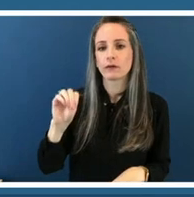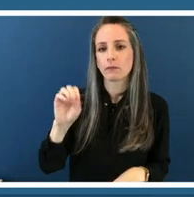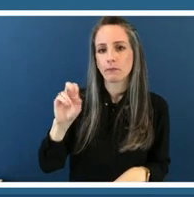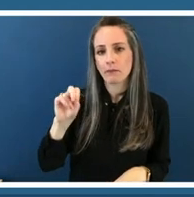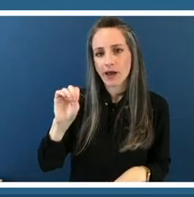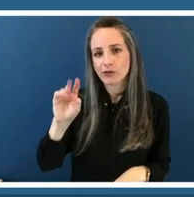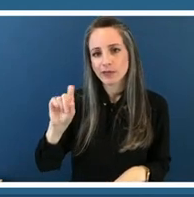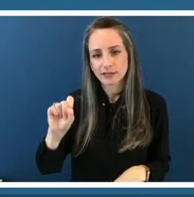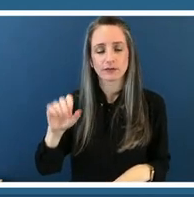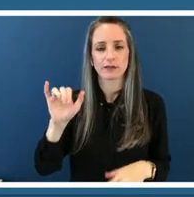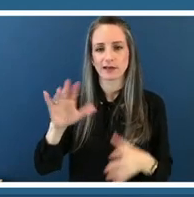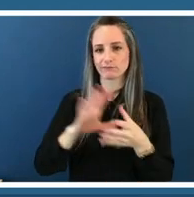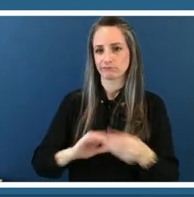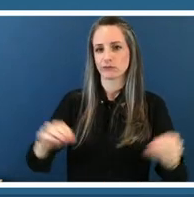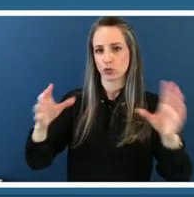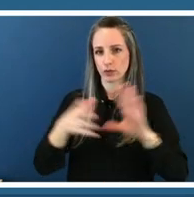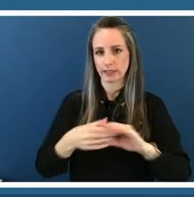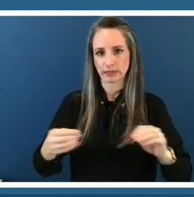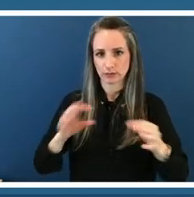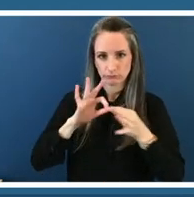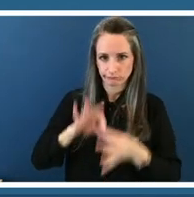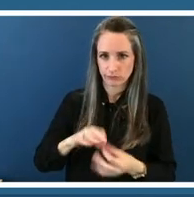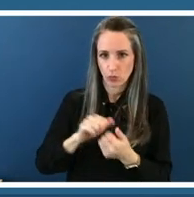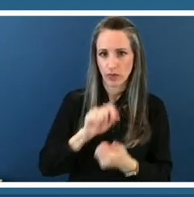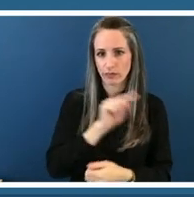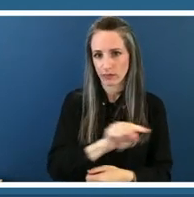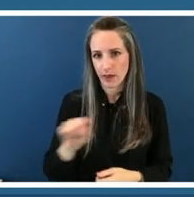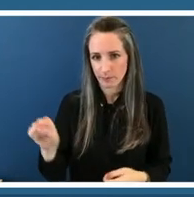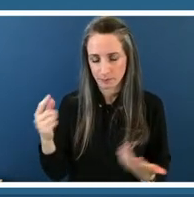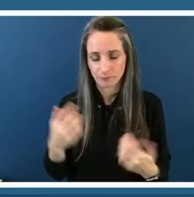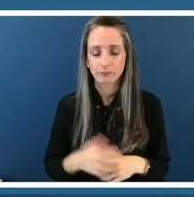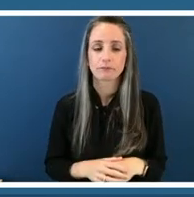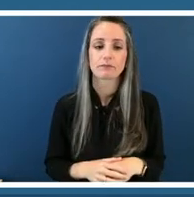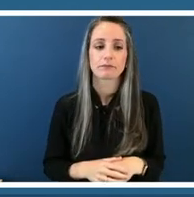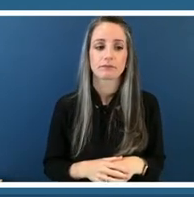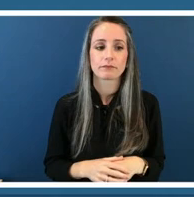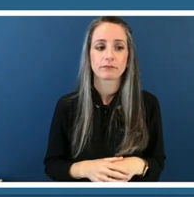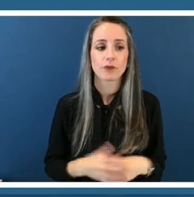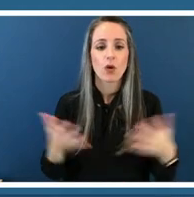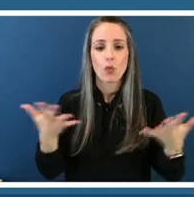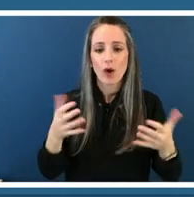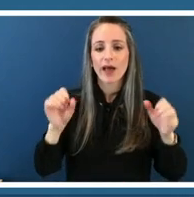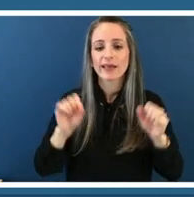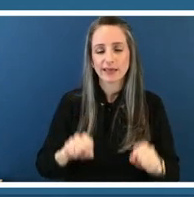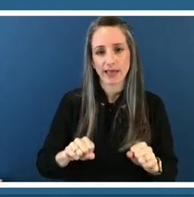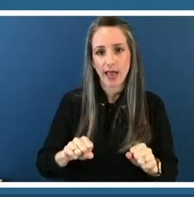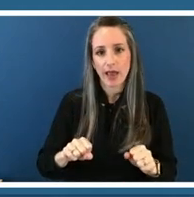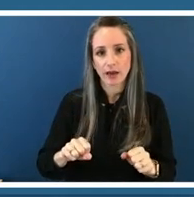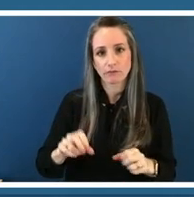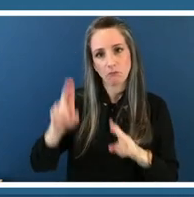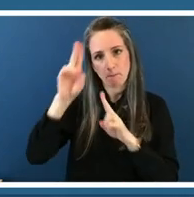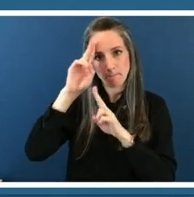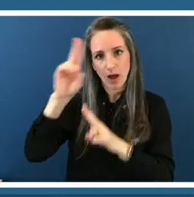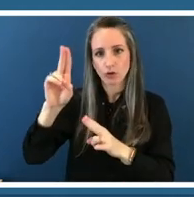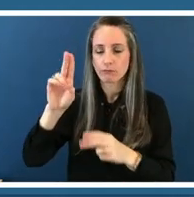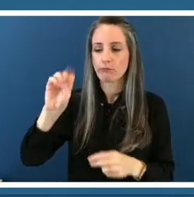what is the future of monuments and what can monuments be in the future